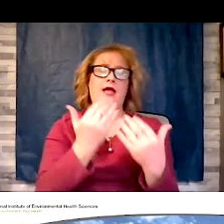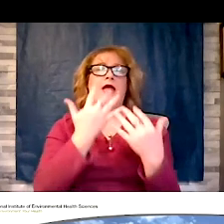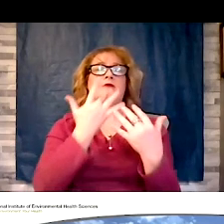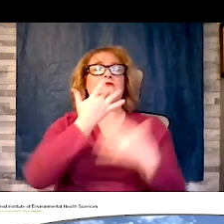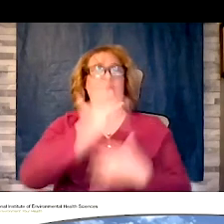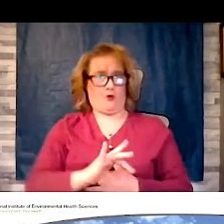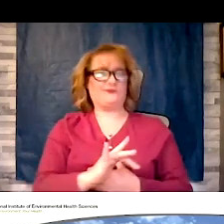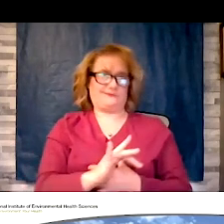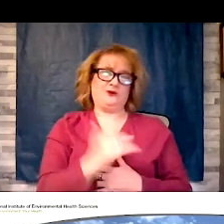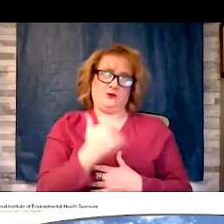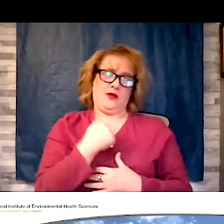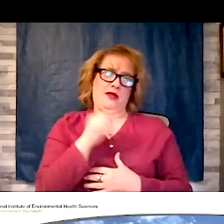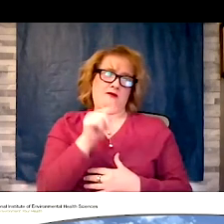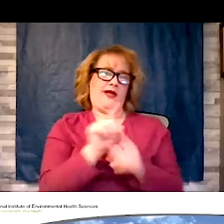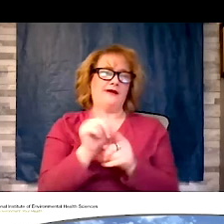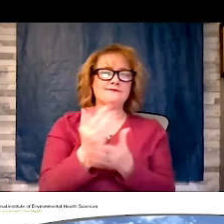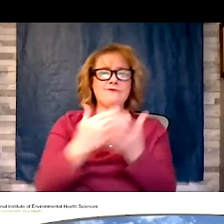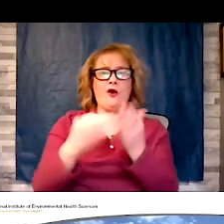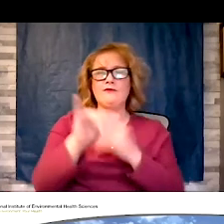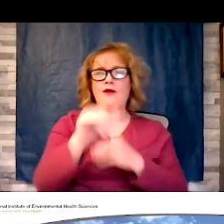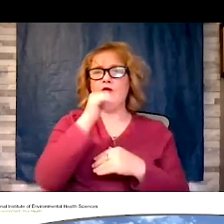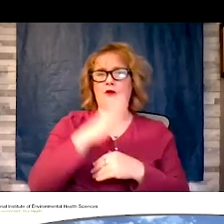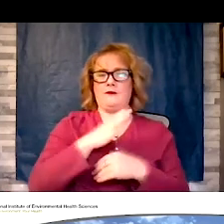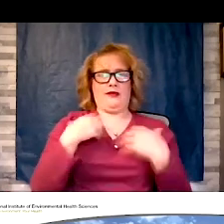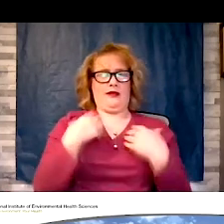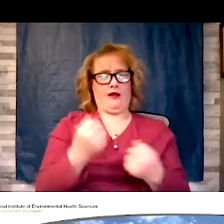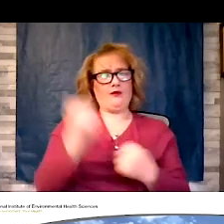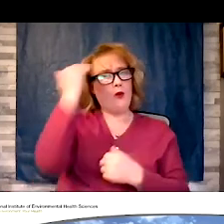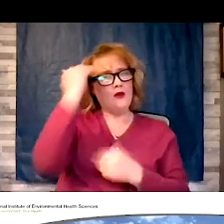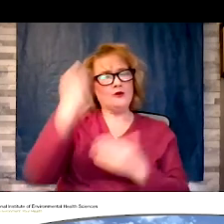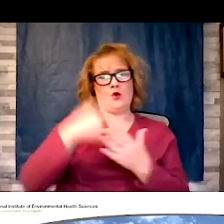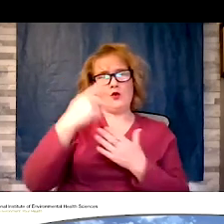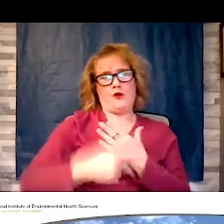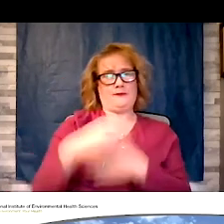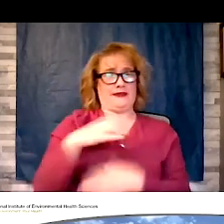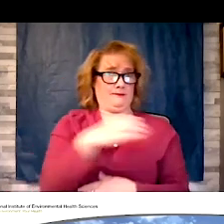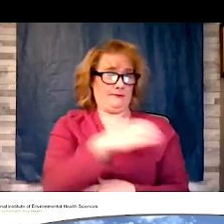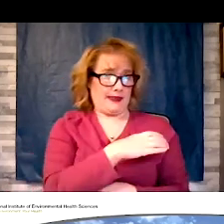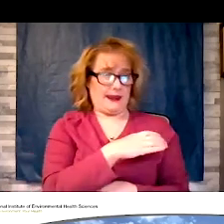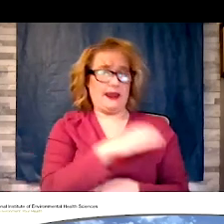health awareness program committee and chair of this evening's webinar on